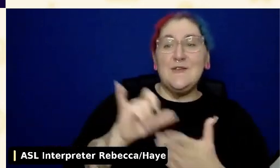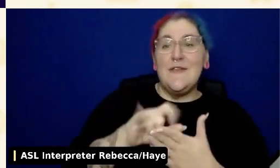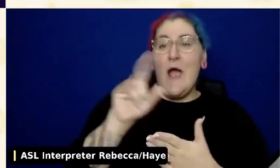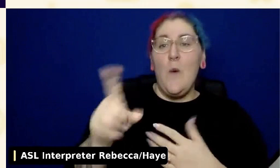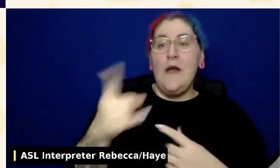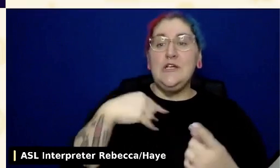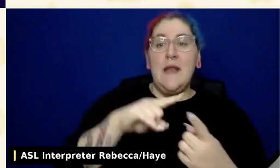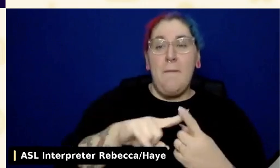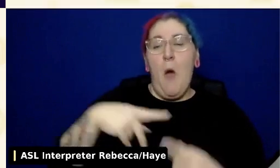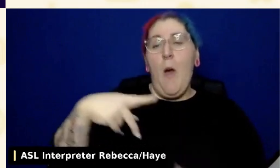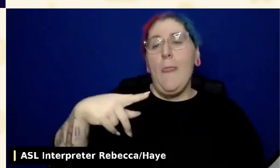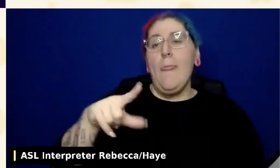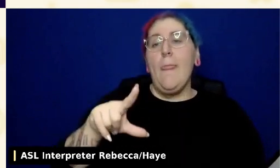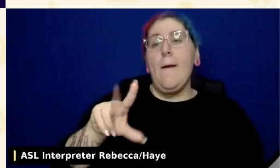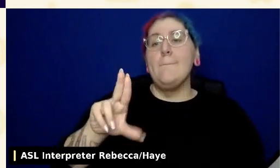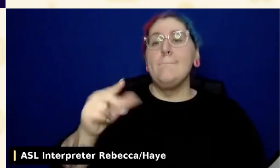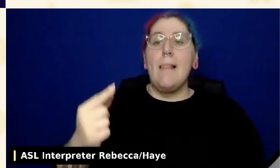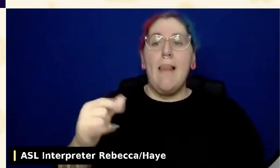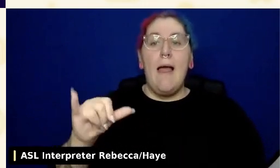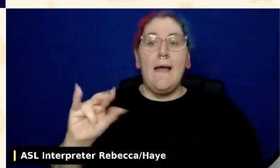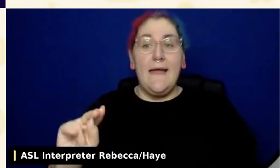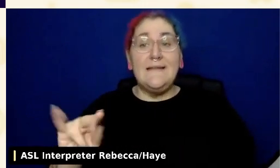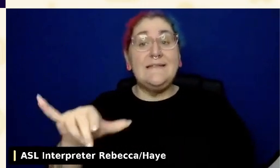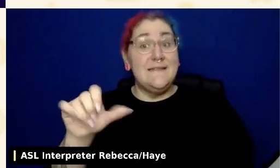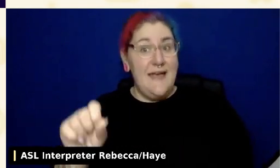But before I get to that list of plugins, I want to start